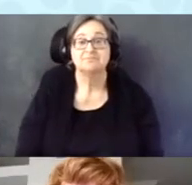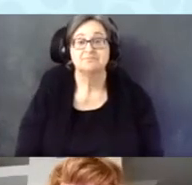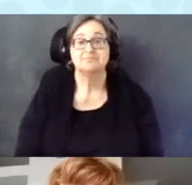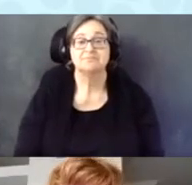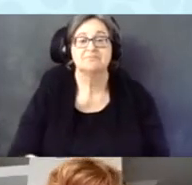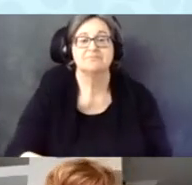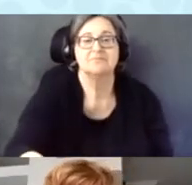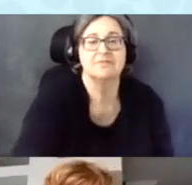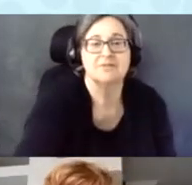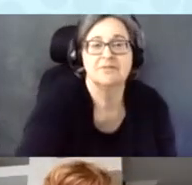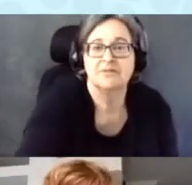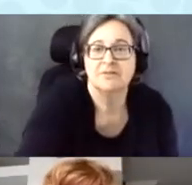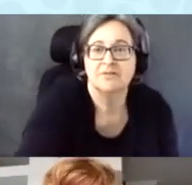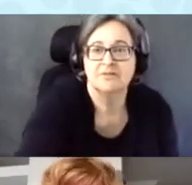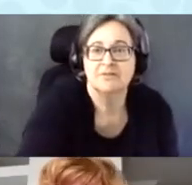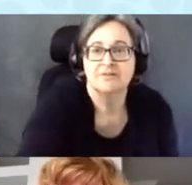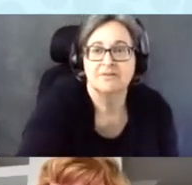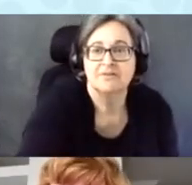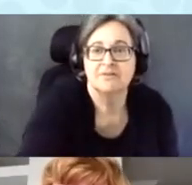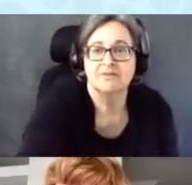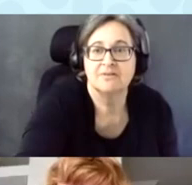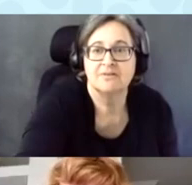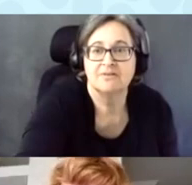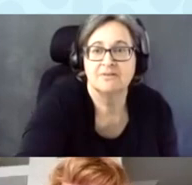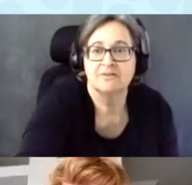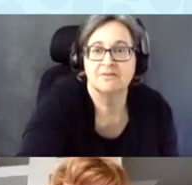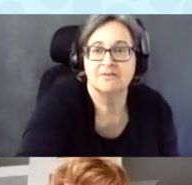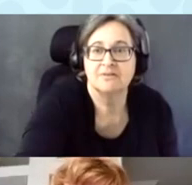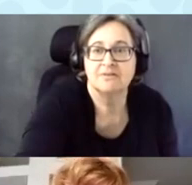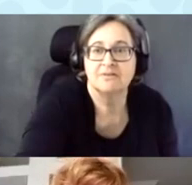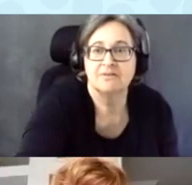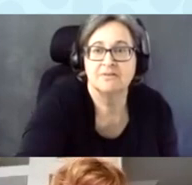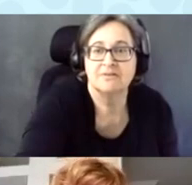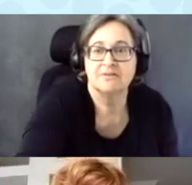Hello.